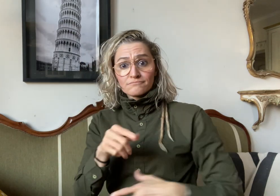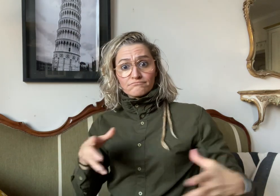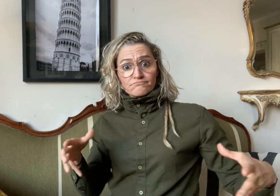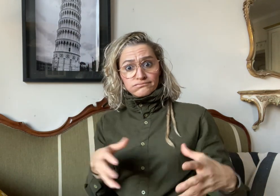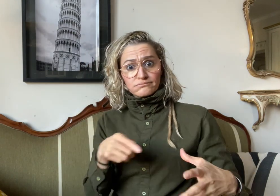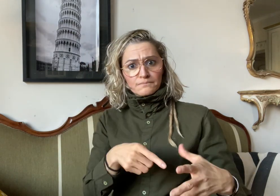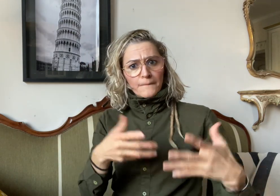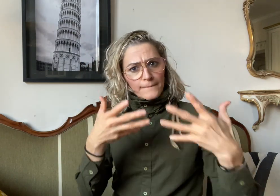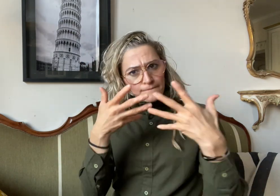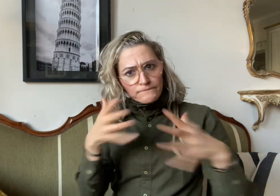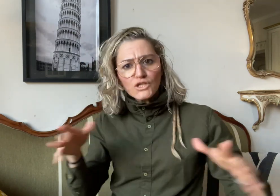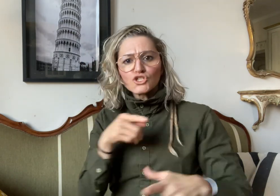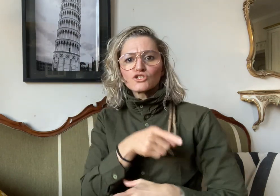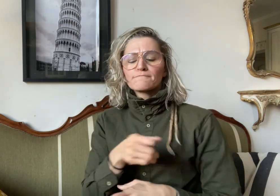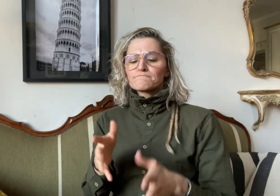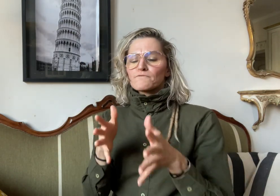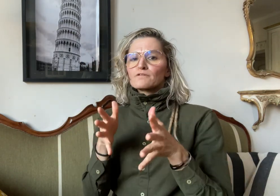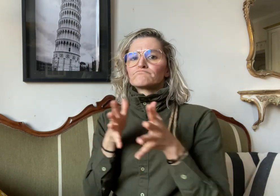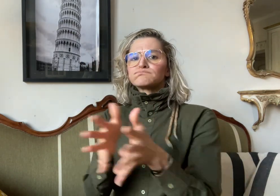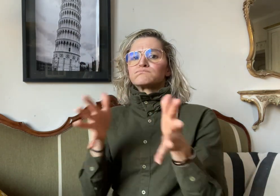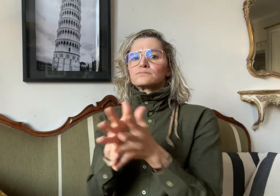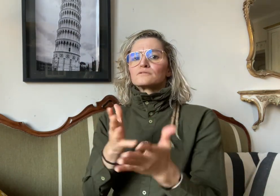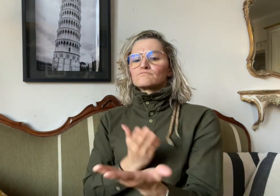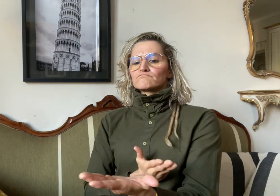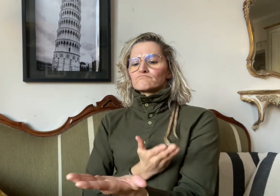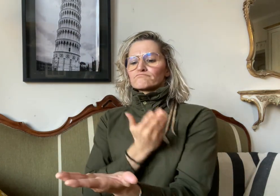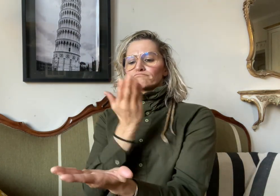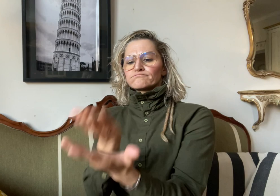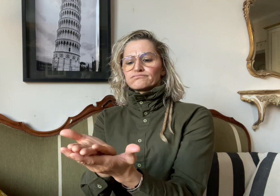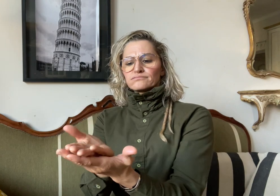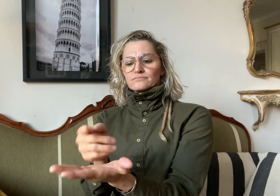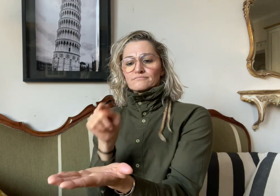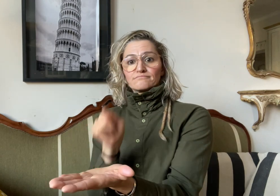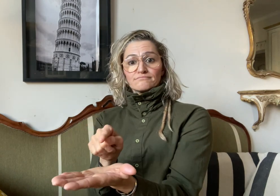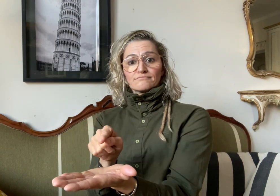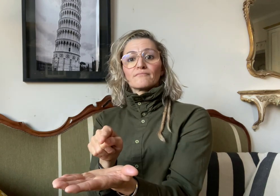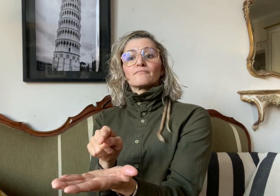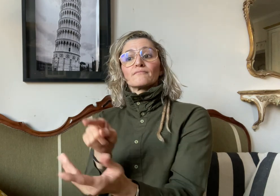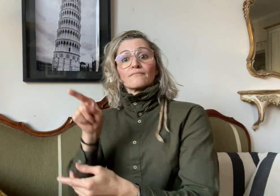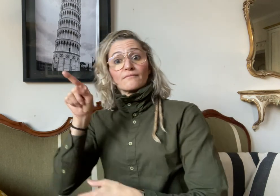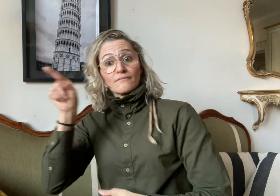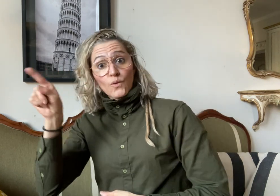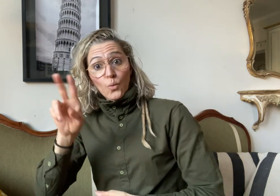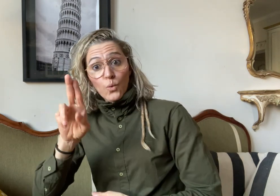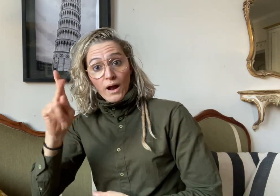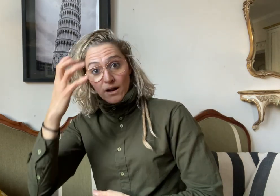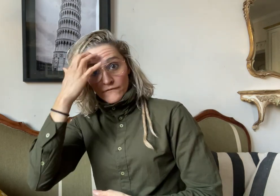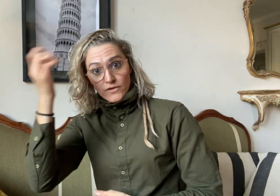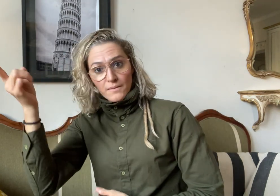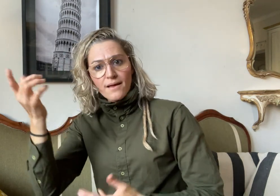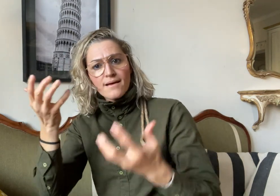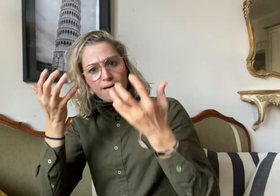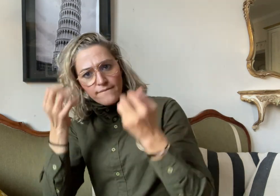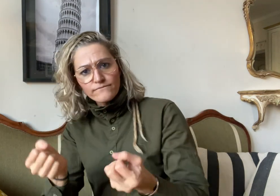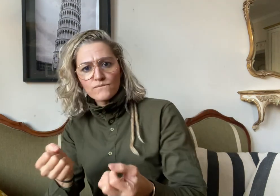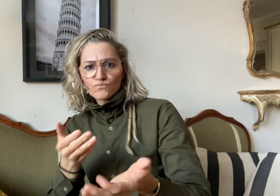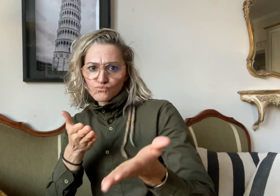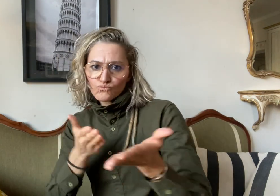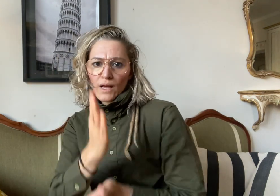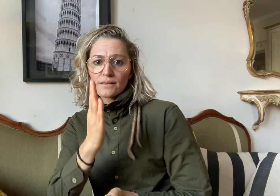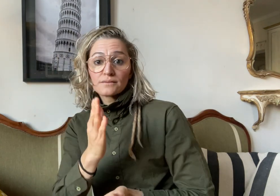the right to submit its response after the other side made